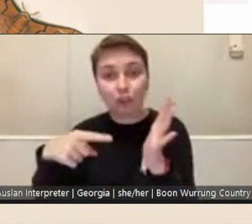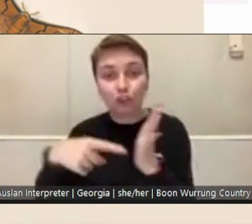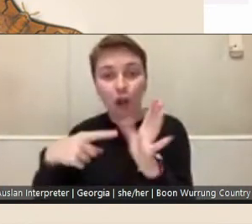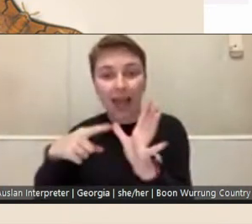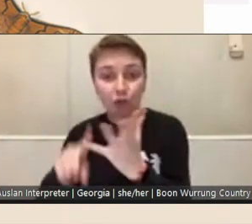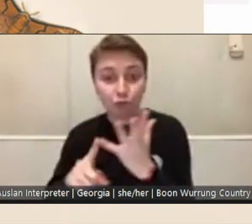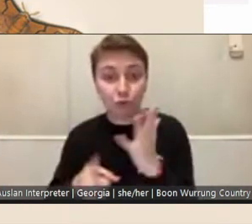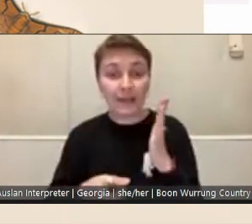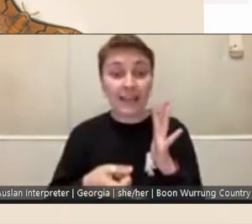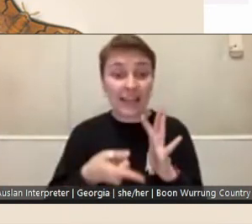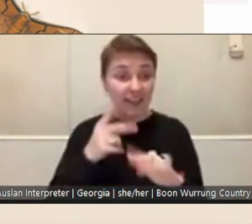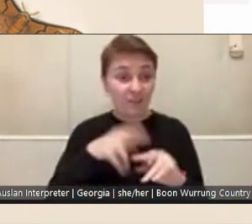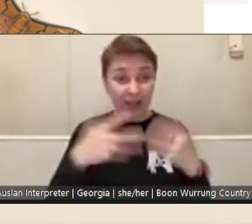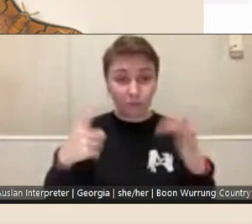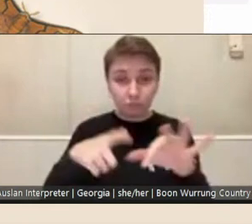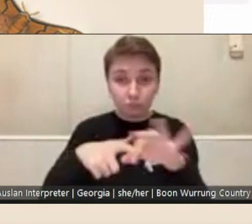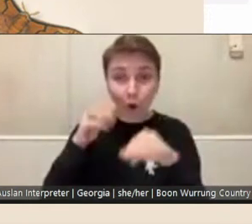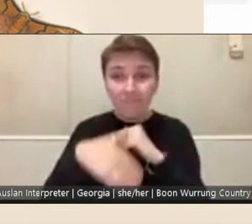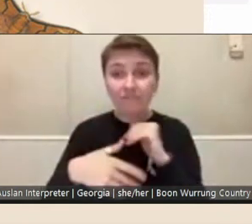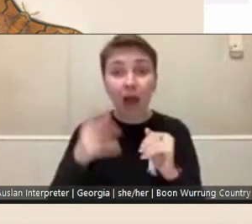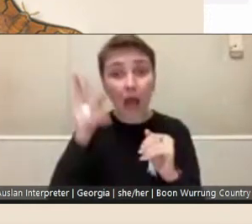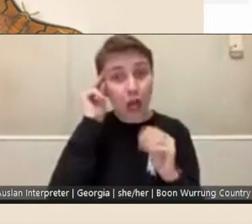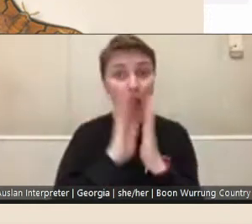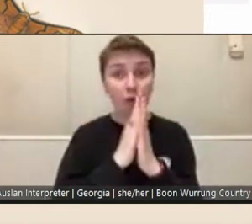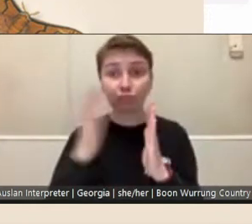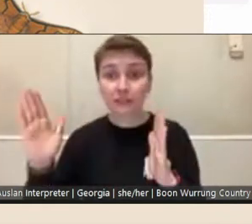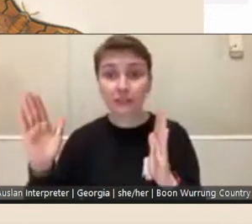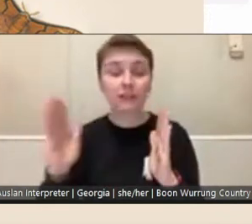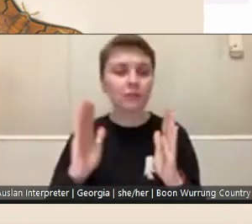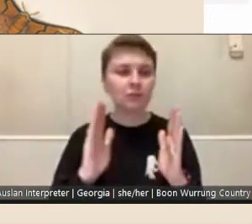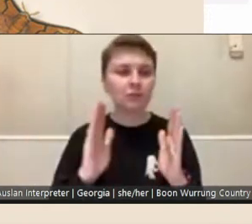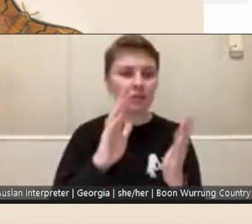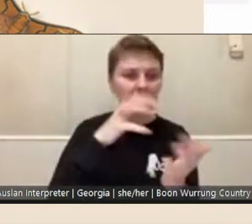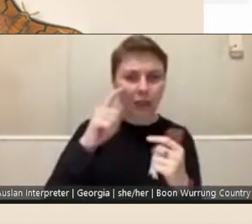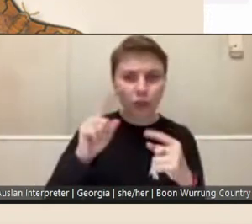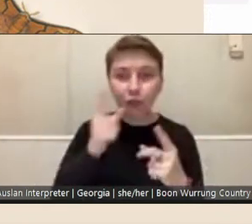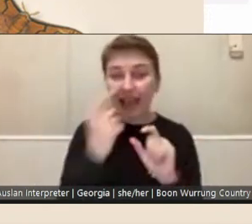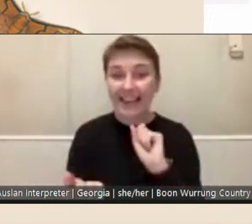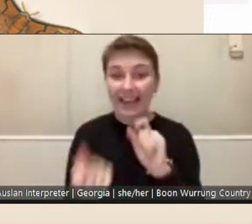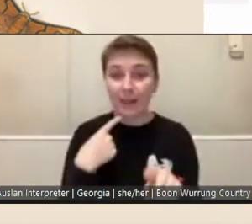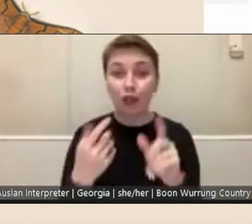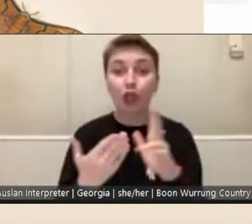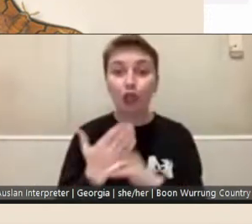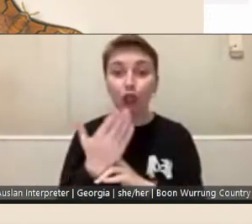the library collections, you can send an email via our Ask a Librarian service,